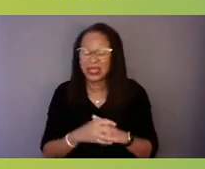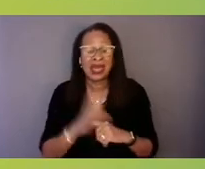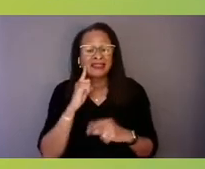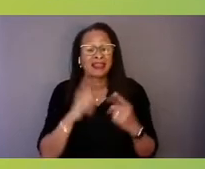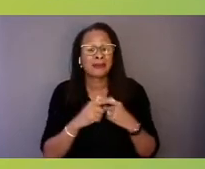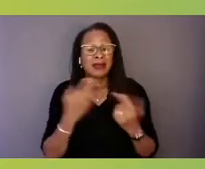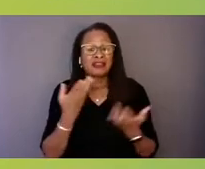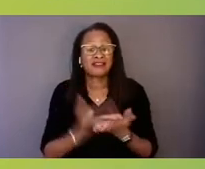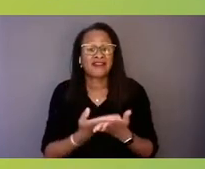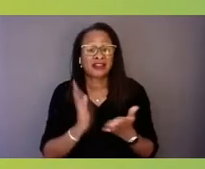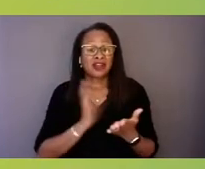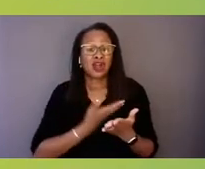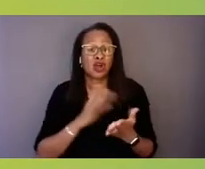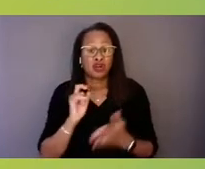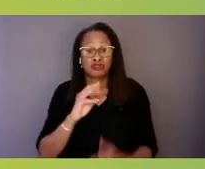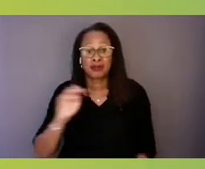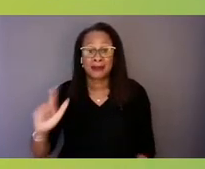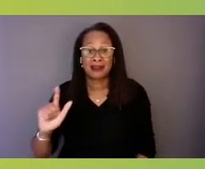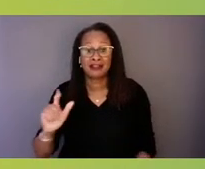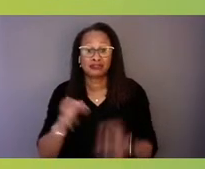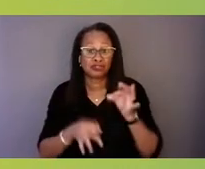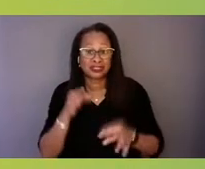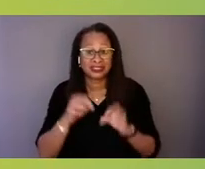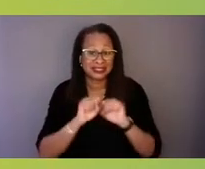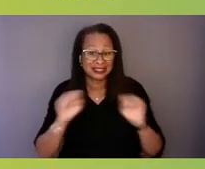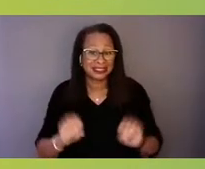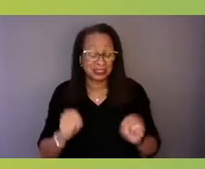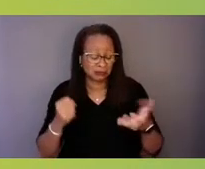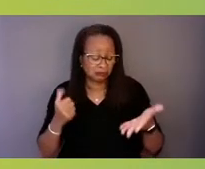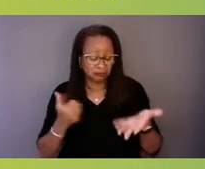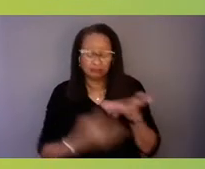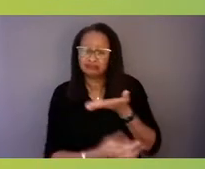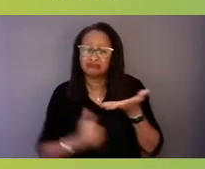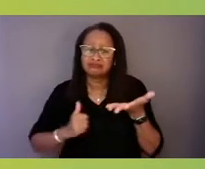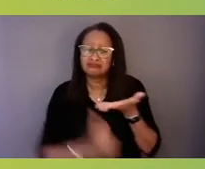incarcerates more people than any-- as a percentage of the population--